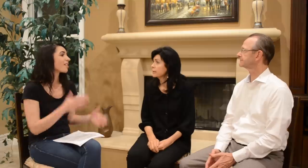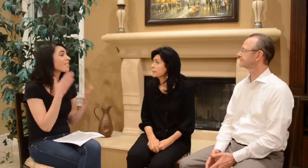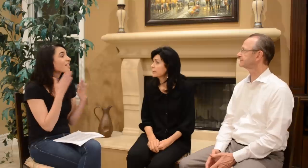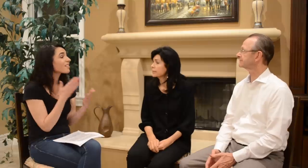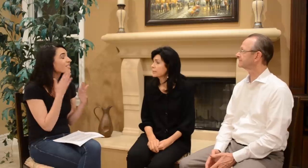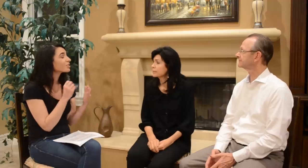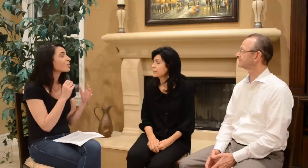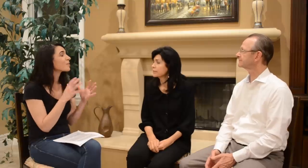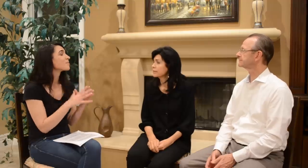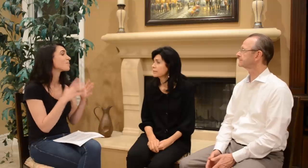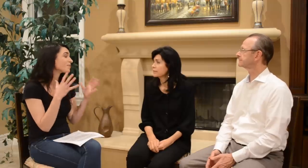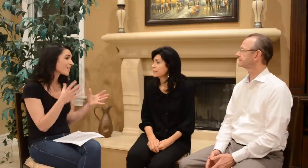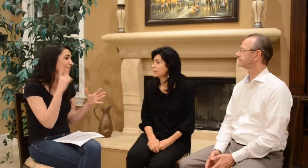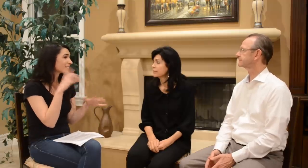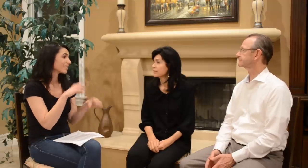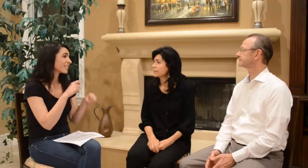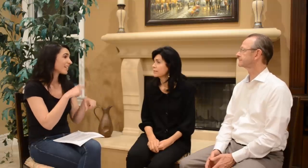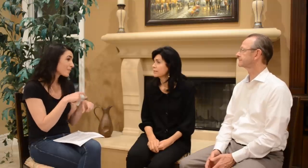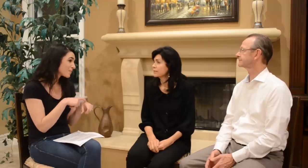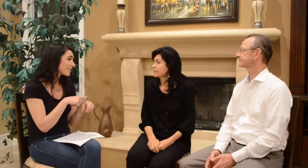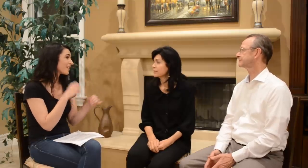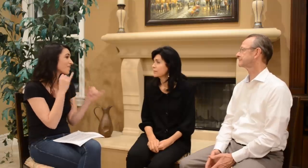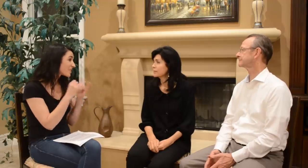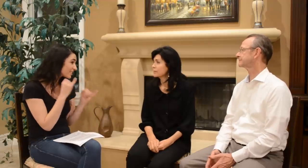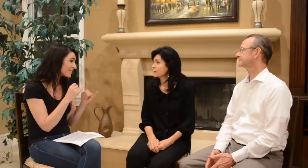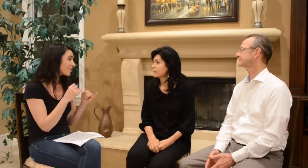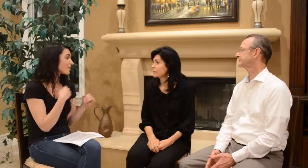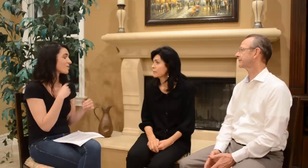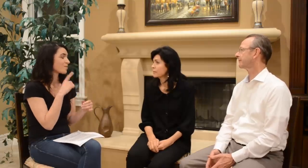Thanks so much for taking the time to do this interview.